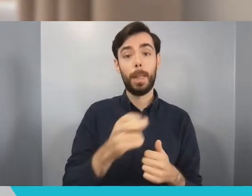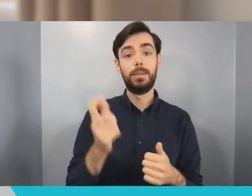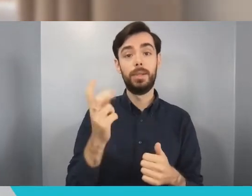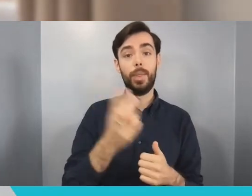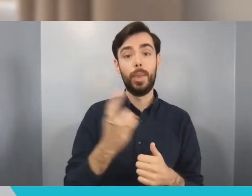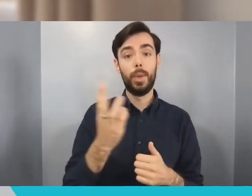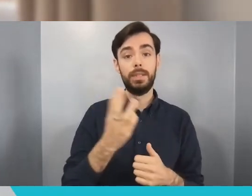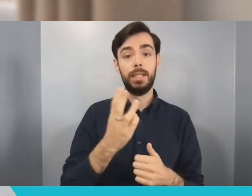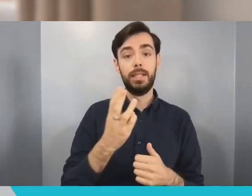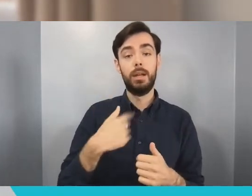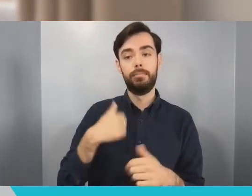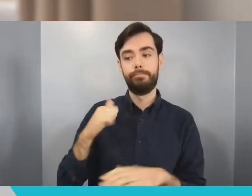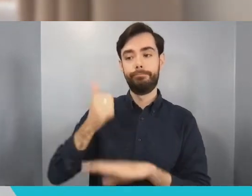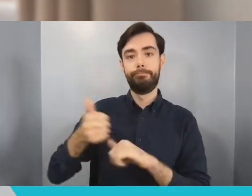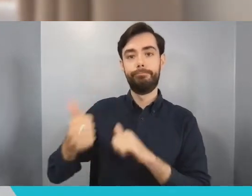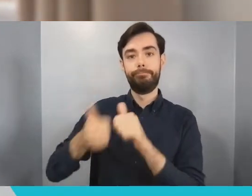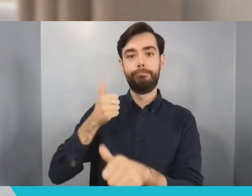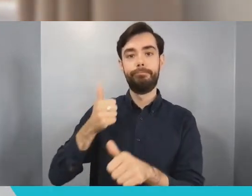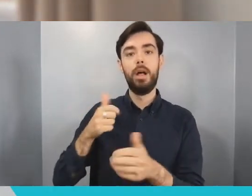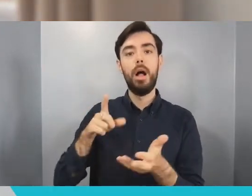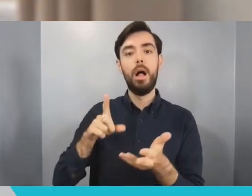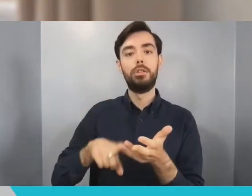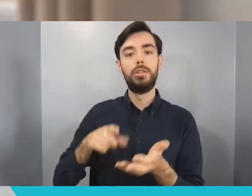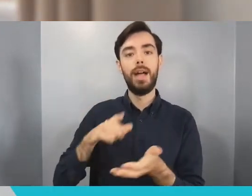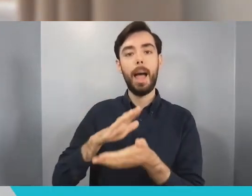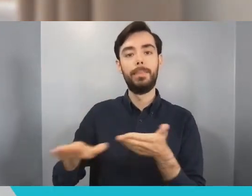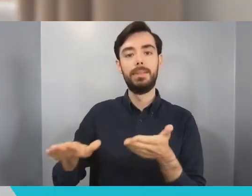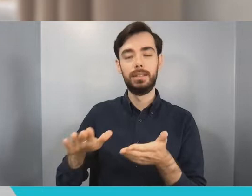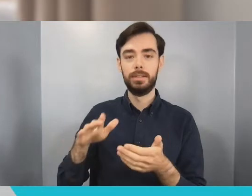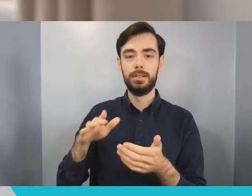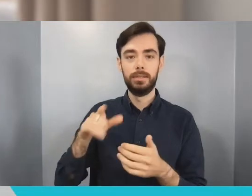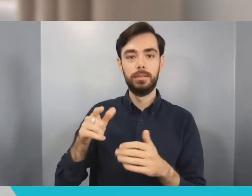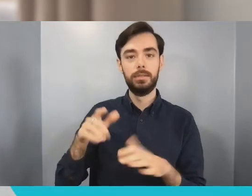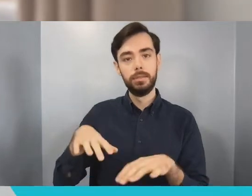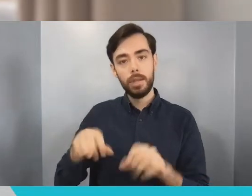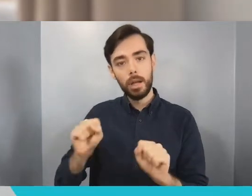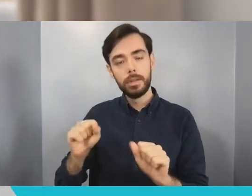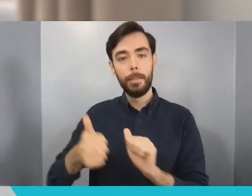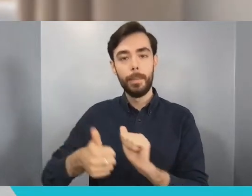a start up, a spin out out of the University. I started building that company which all